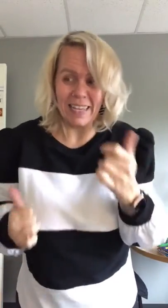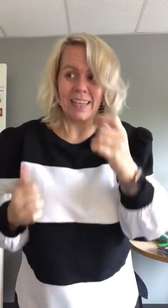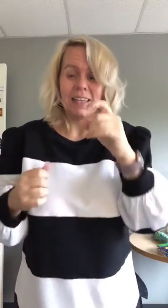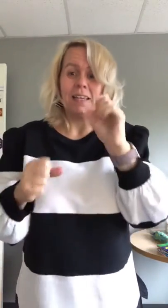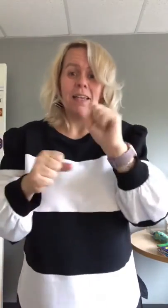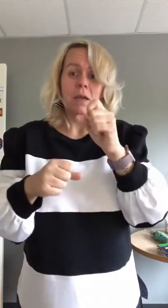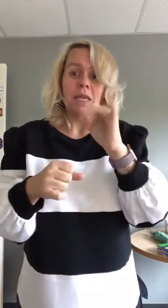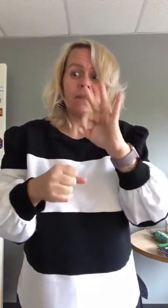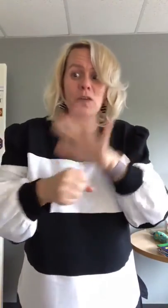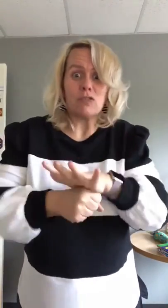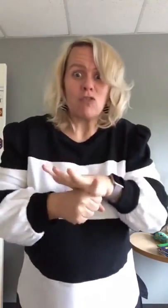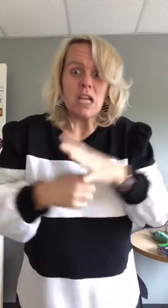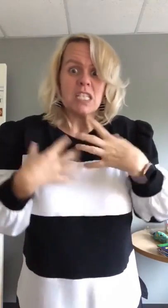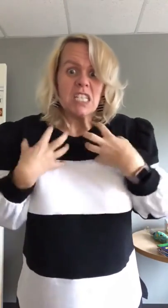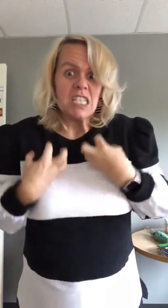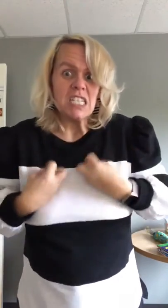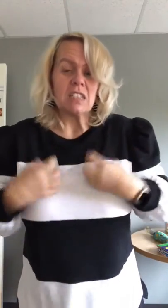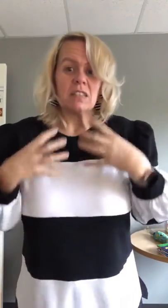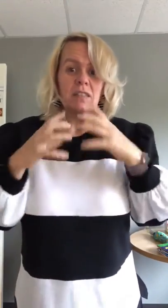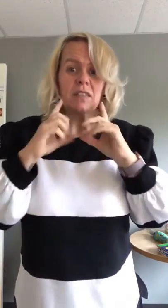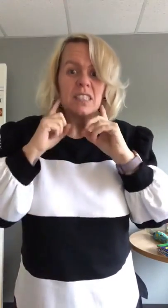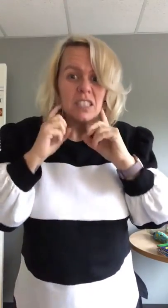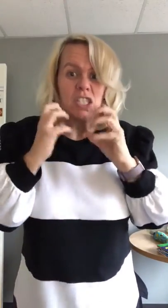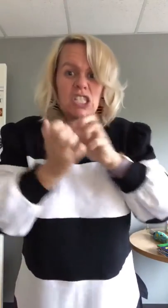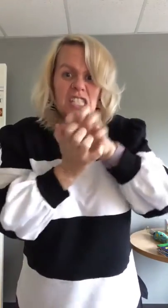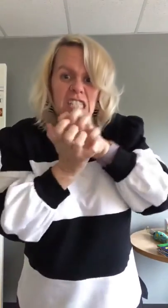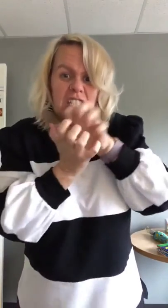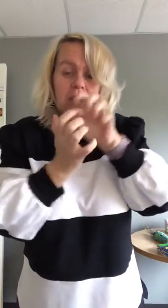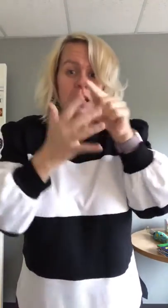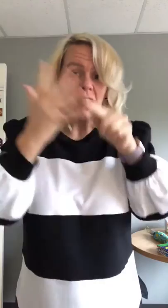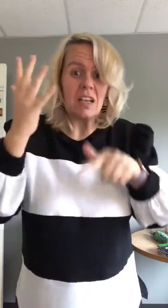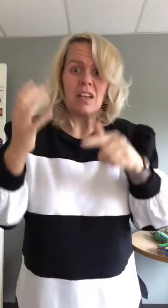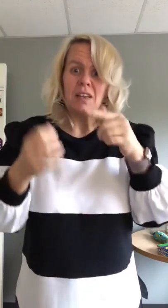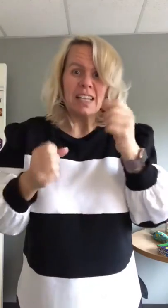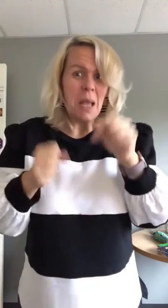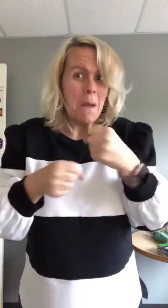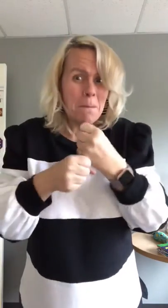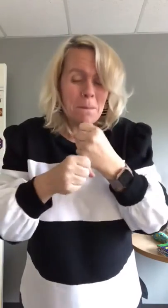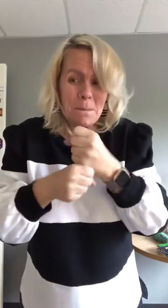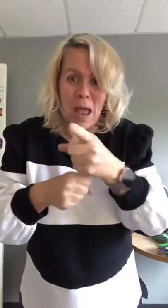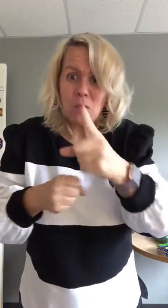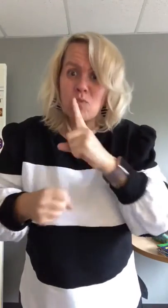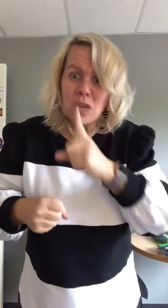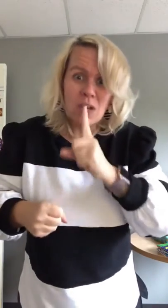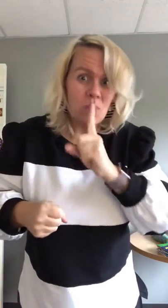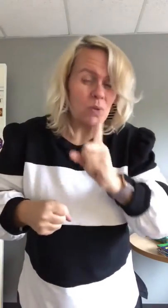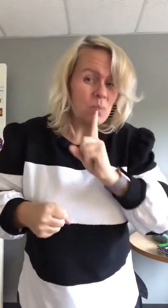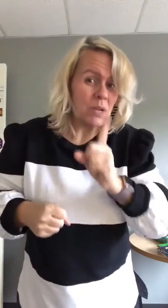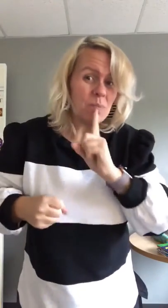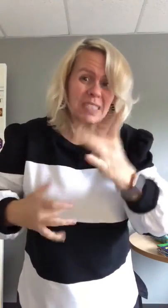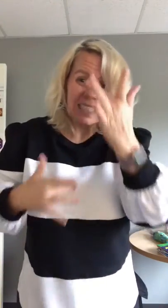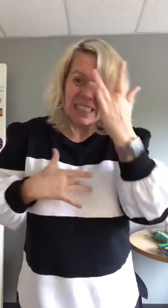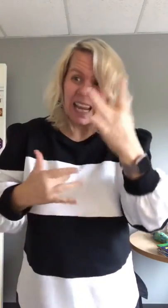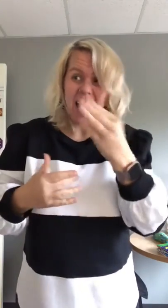If you're going through the drastic teeth-clenching stress, this can make you really, really sick